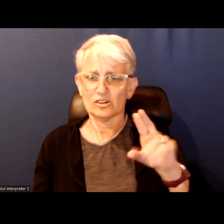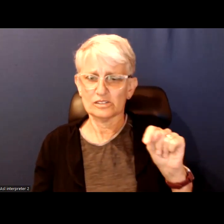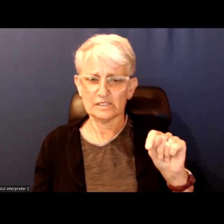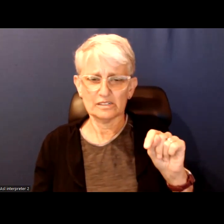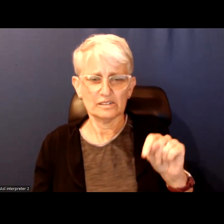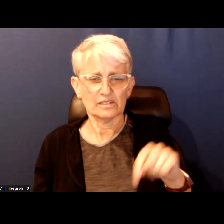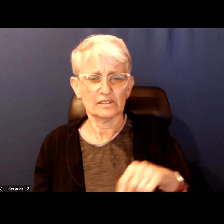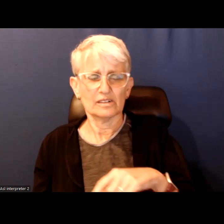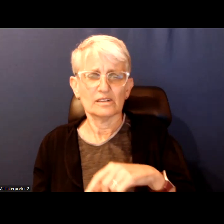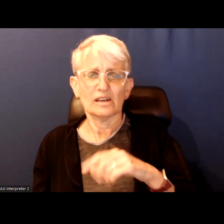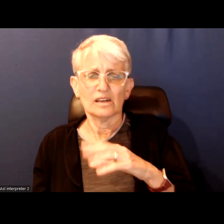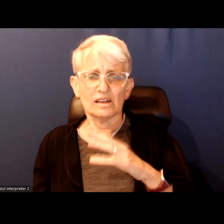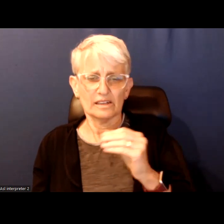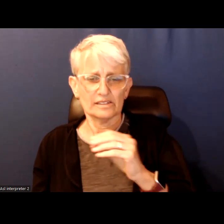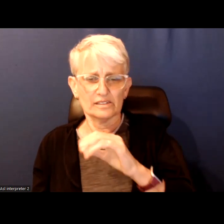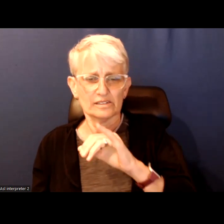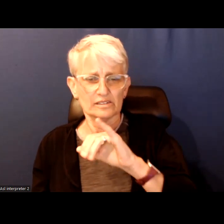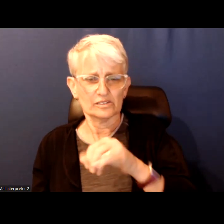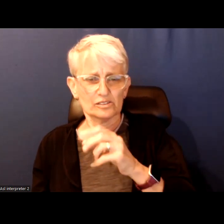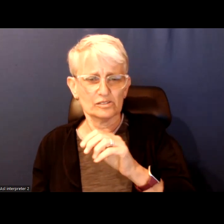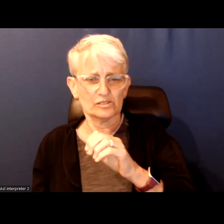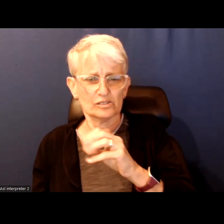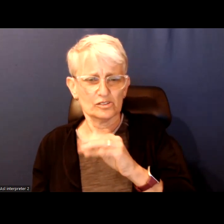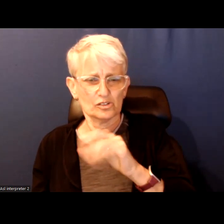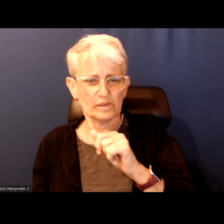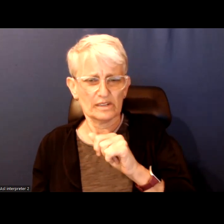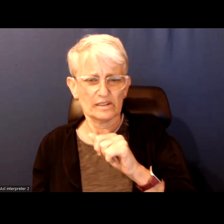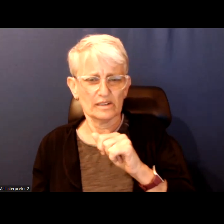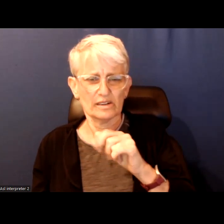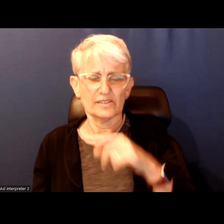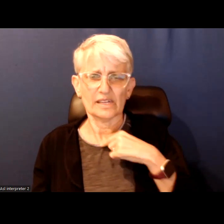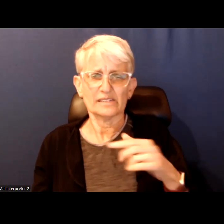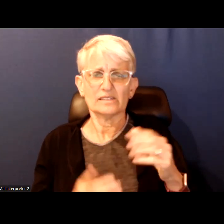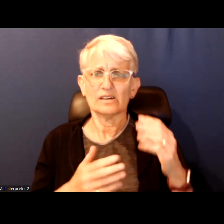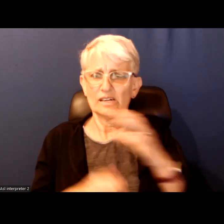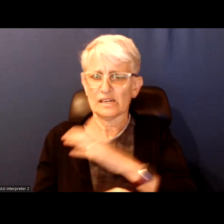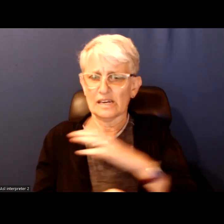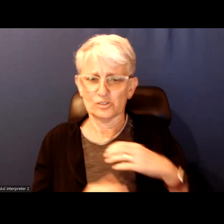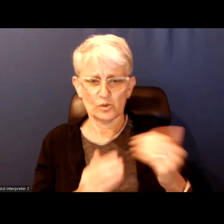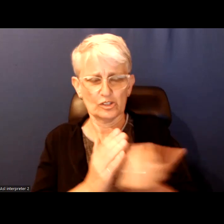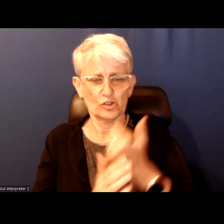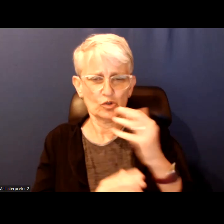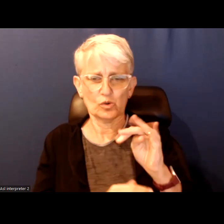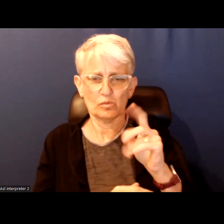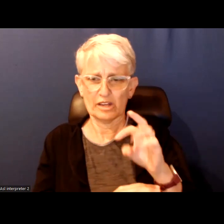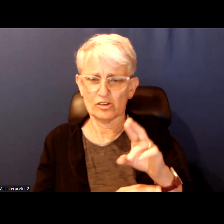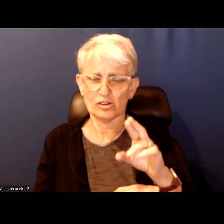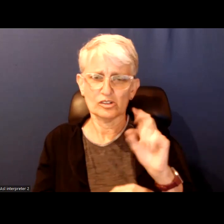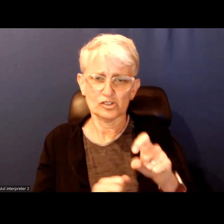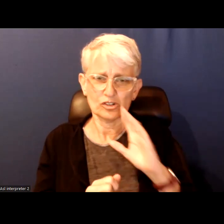Jamaica and the fact that the incoming counsel and the new mayor should be looking at community trust.